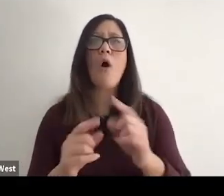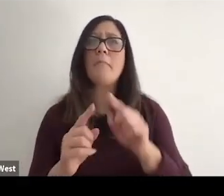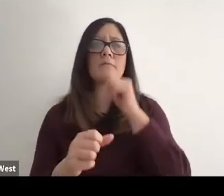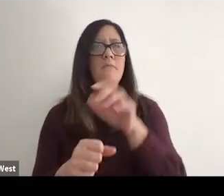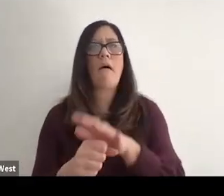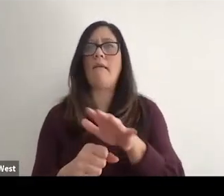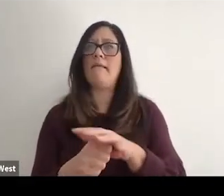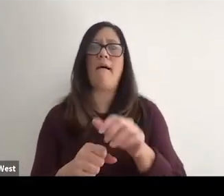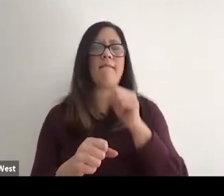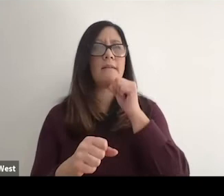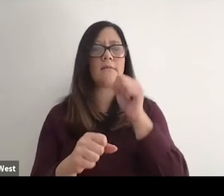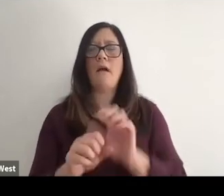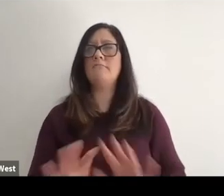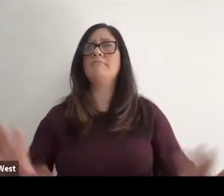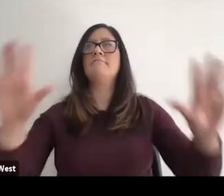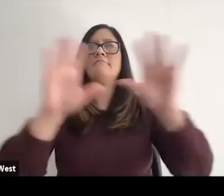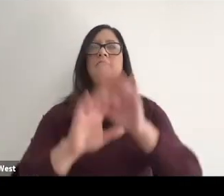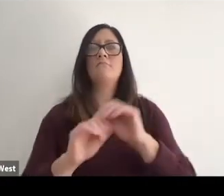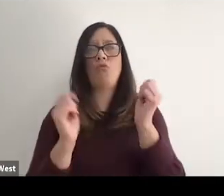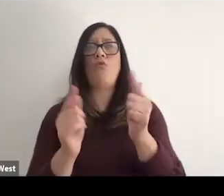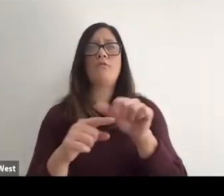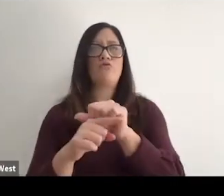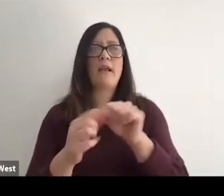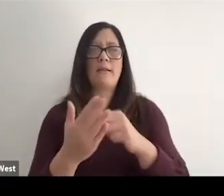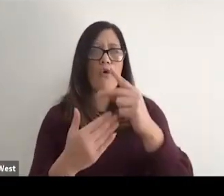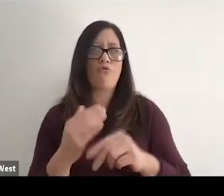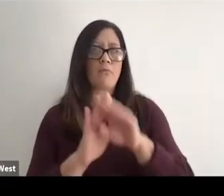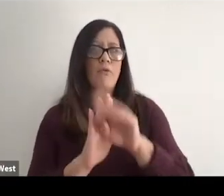and it's certainly not something that's a ubiquitous part of training programs and curriculums.